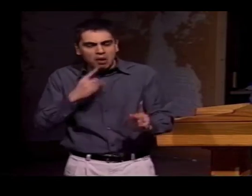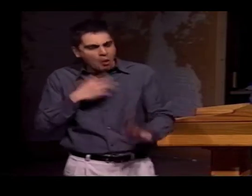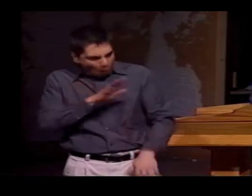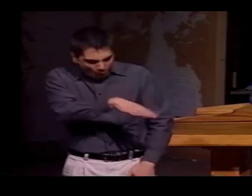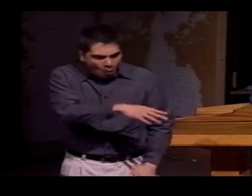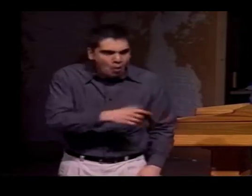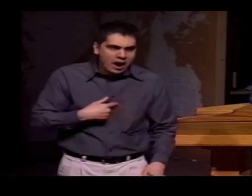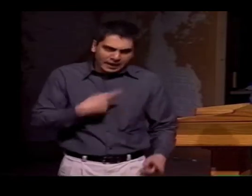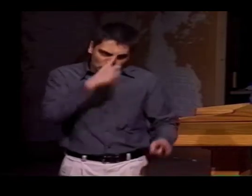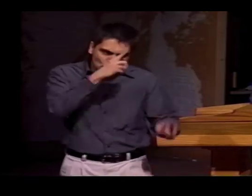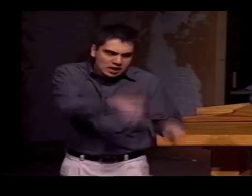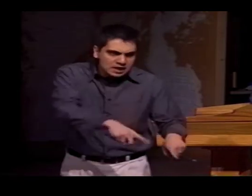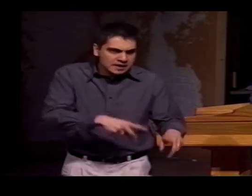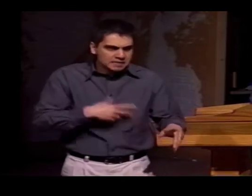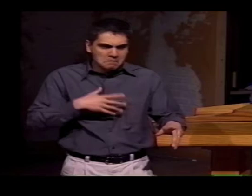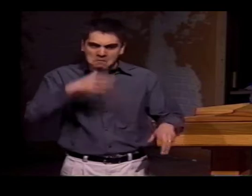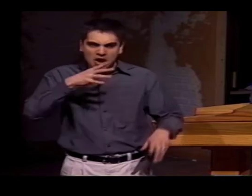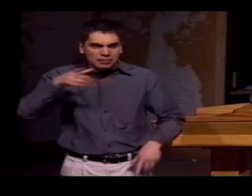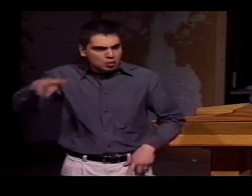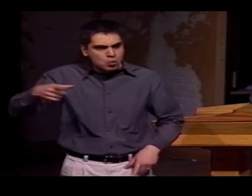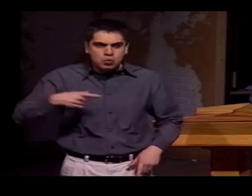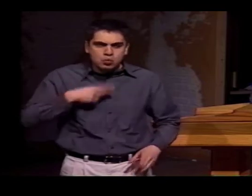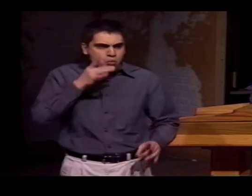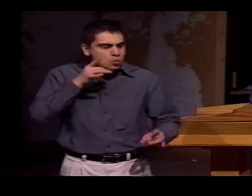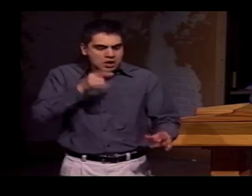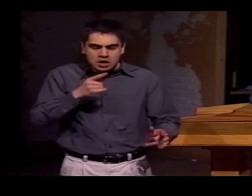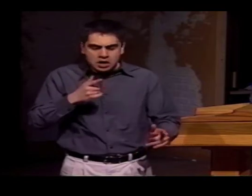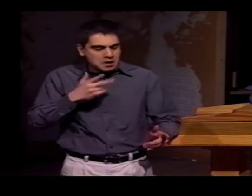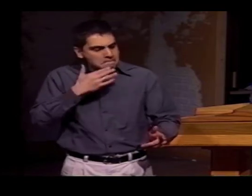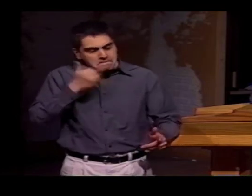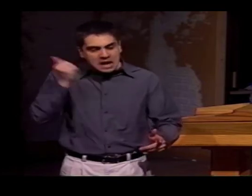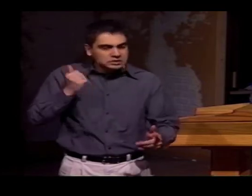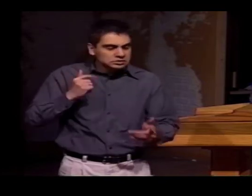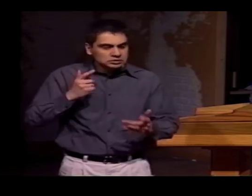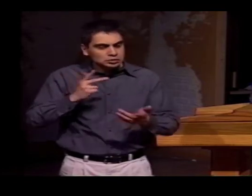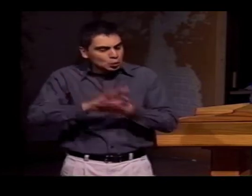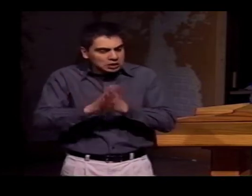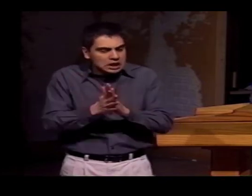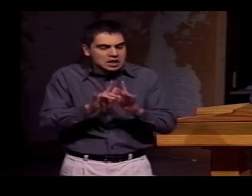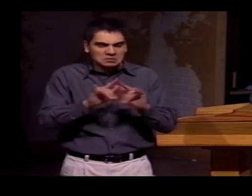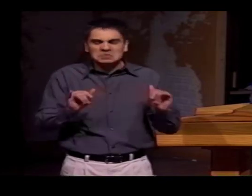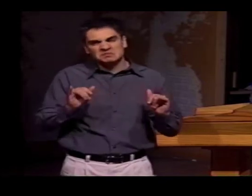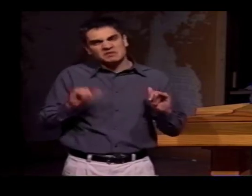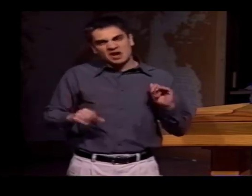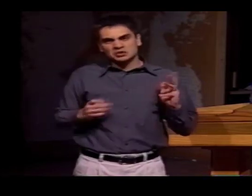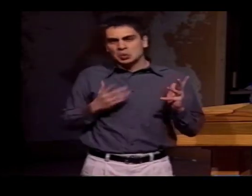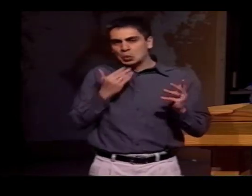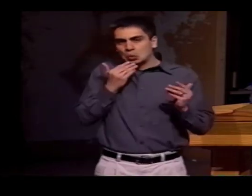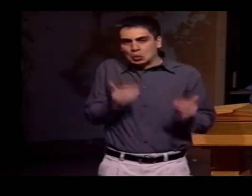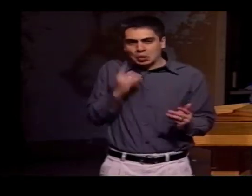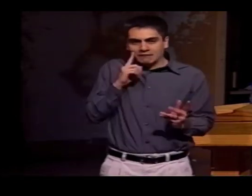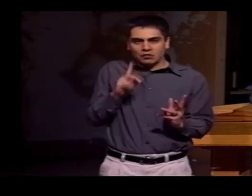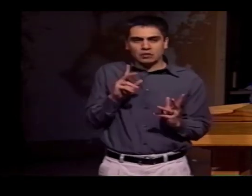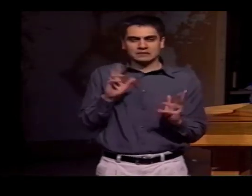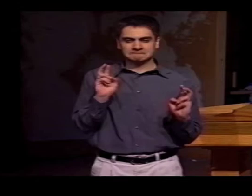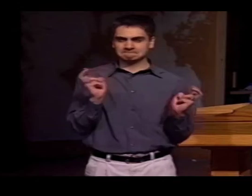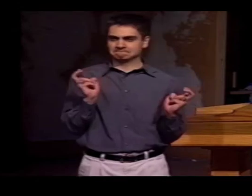THAT THEY'RE VERY FAMILIAR WITH. SO PEOPLE WOULD GET TALKING ABOUT HOW THEIR MOTHERS COOKED DIFFERENT THINGS AND WHICH ONE WAS BETTER THAN THE OTHER,